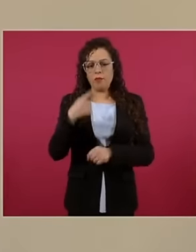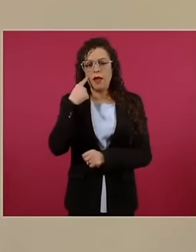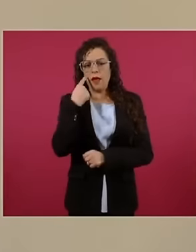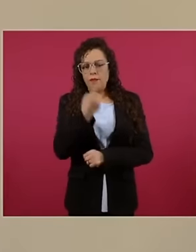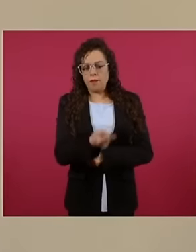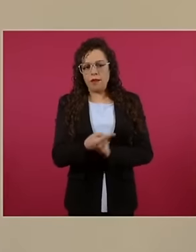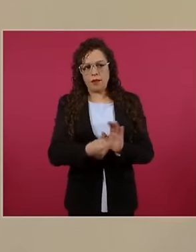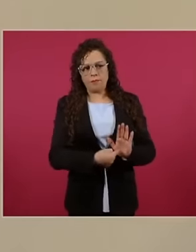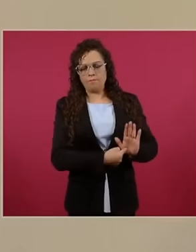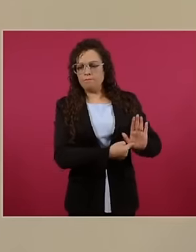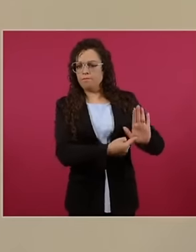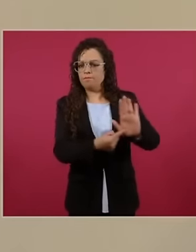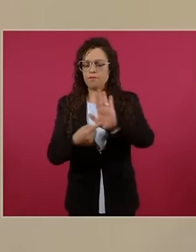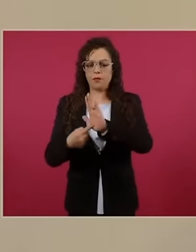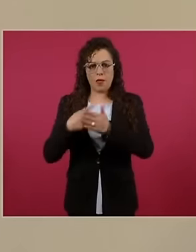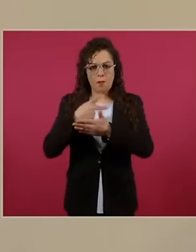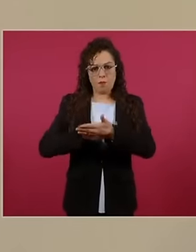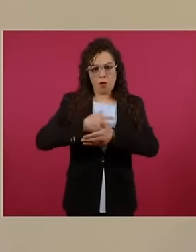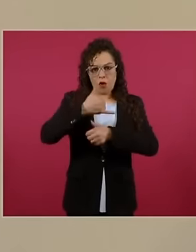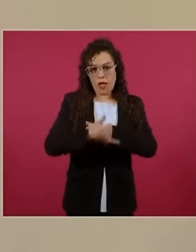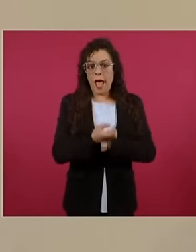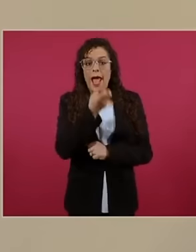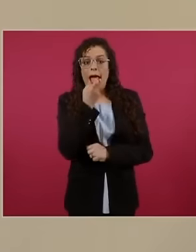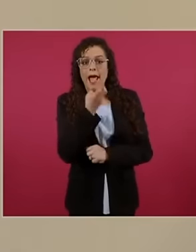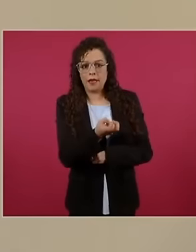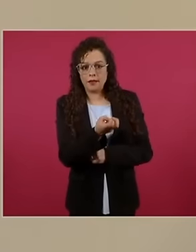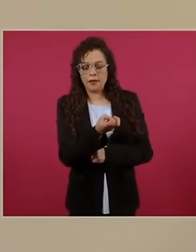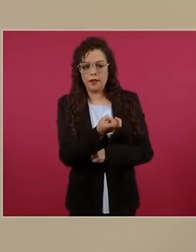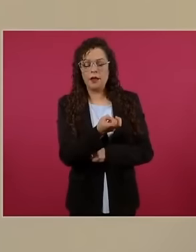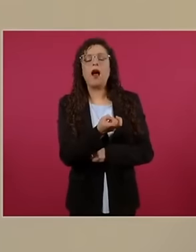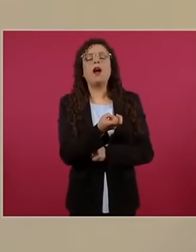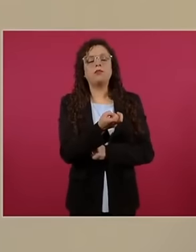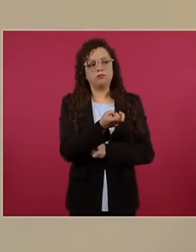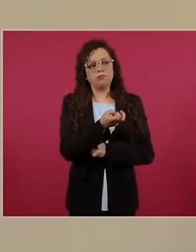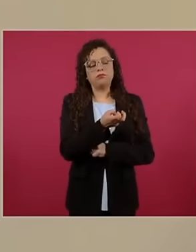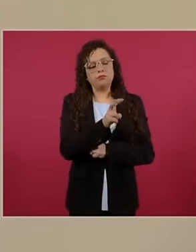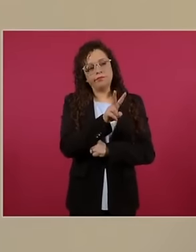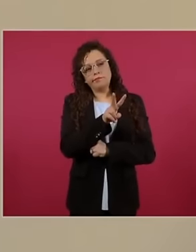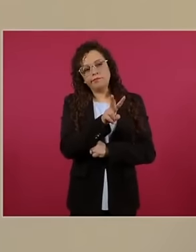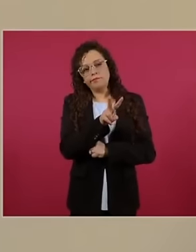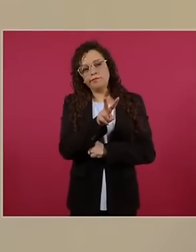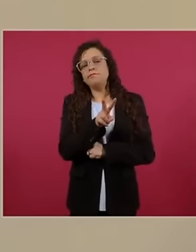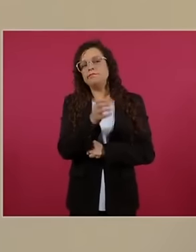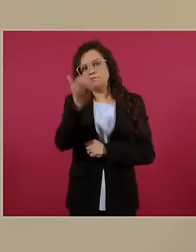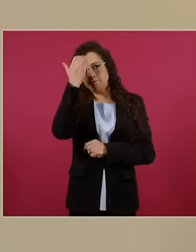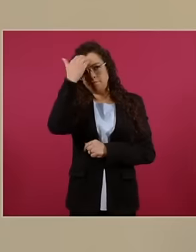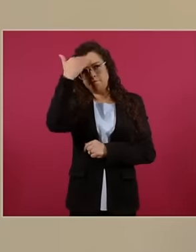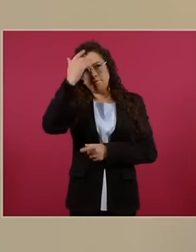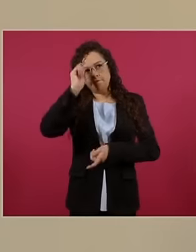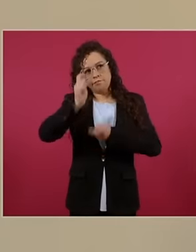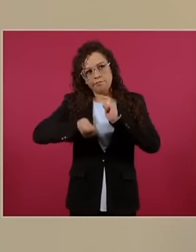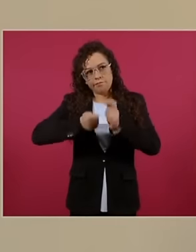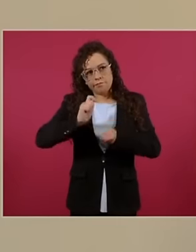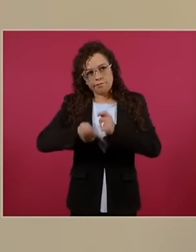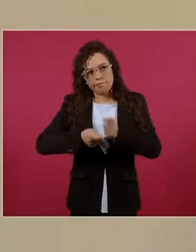they knew about it, they allowed us to enter the communities to measure how far